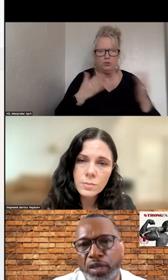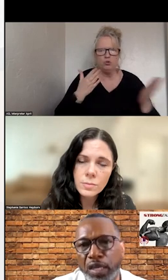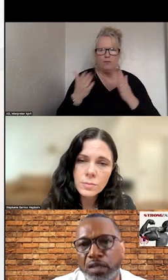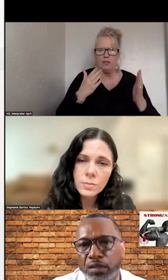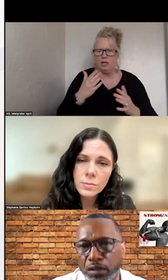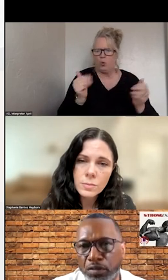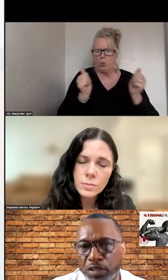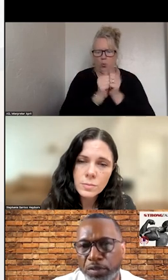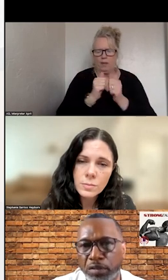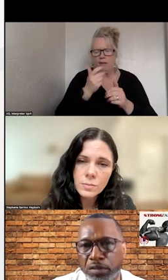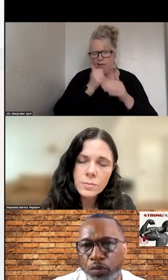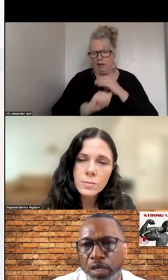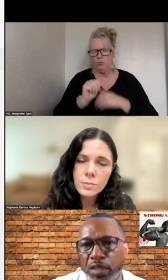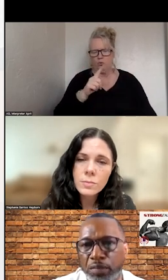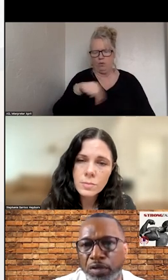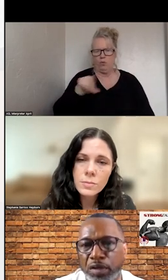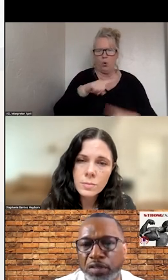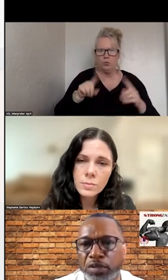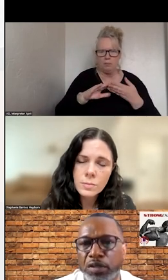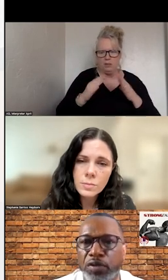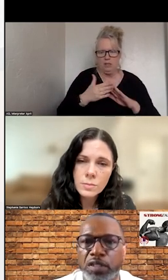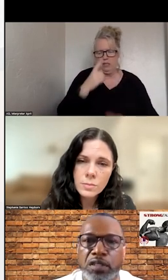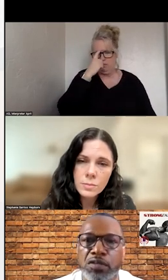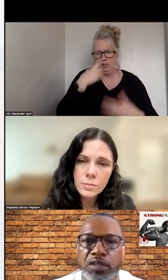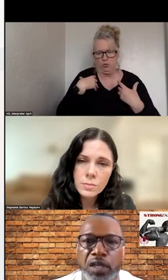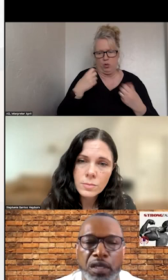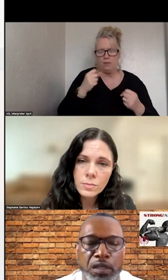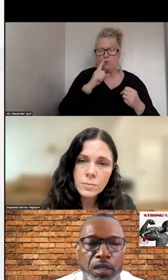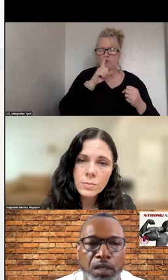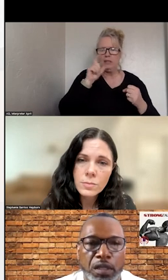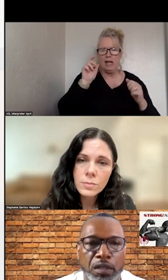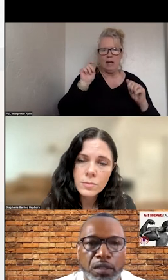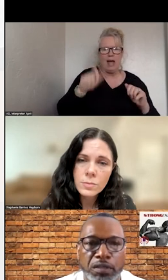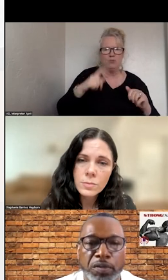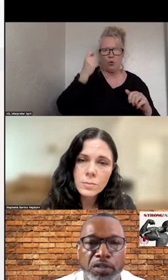WITHIN THOSE COMMUNITIES. WE, IN THE MENTAL HEALTH COMMUNITY, NEED TO UNDERSTAND THE RESPONSIBILITY THAT WE HAVE AS POLICYMAKERS AND